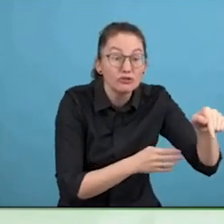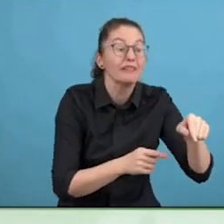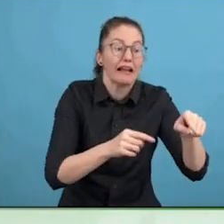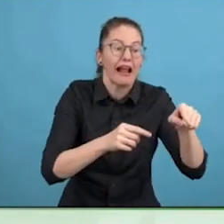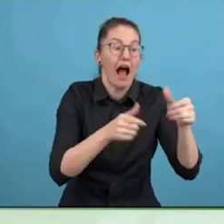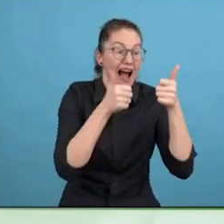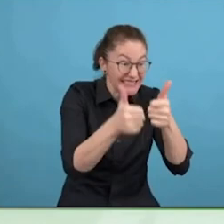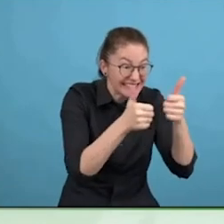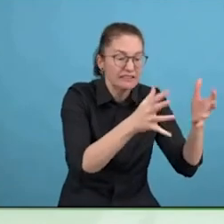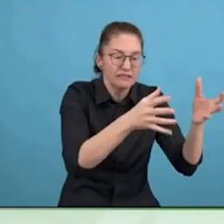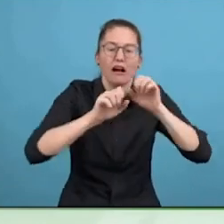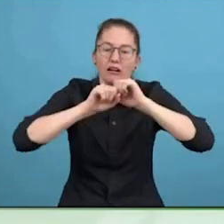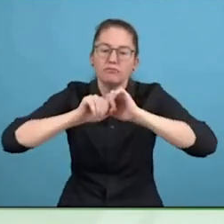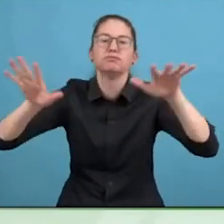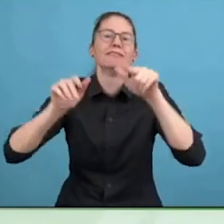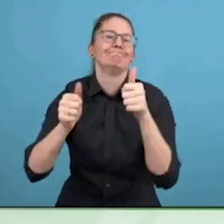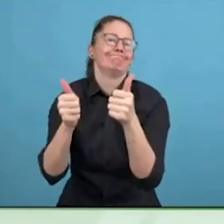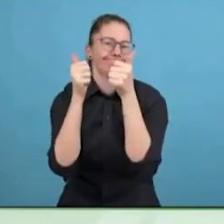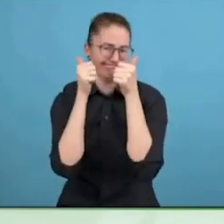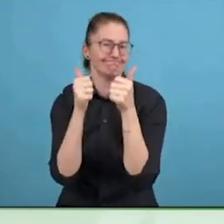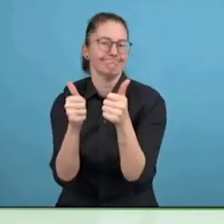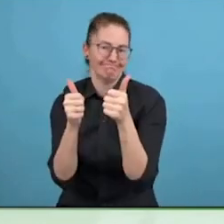And I hope everybody has a chance to connect with you at the conference.